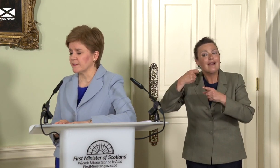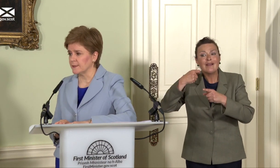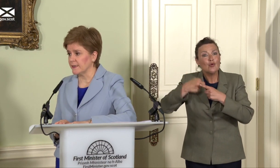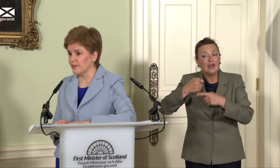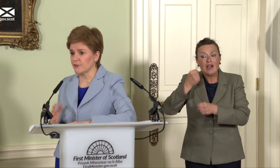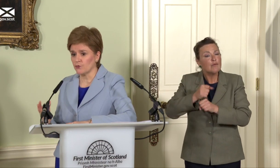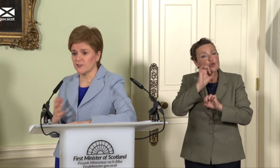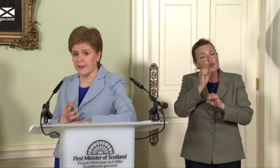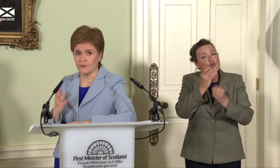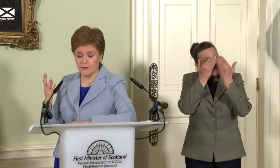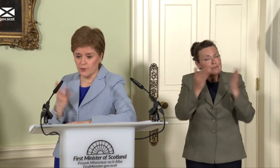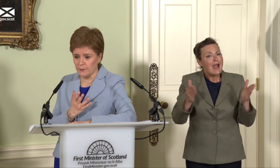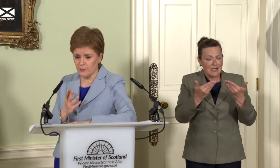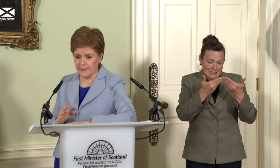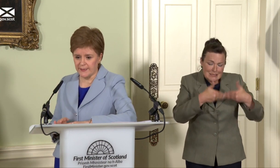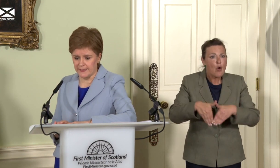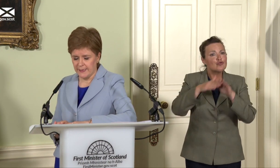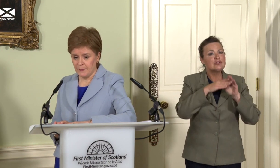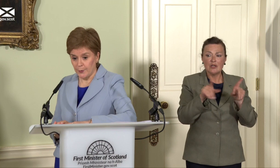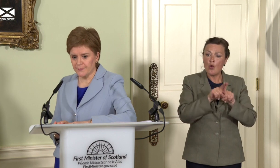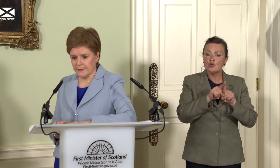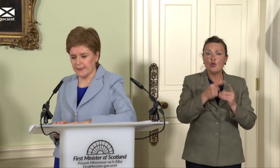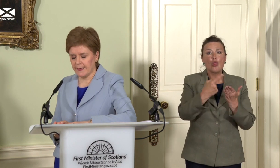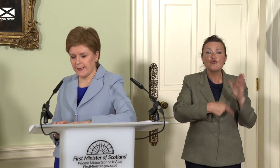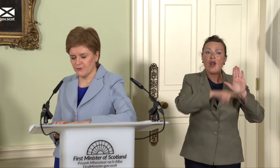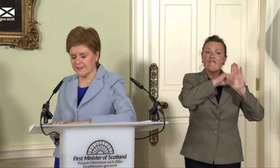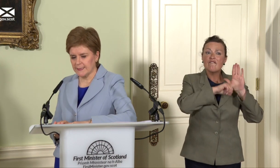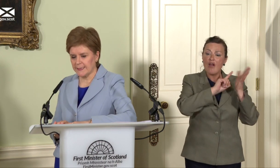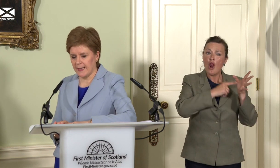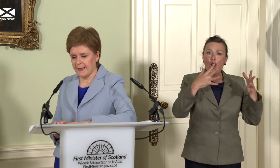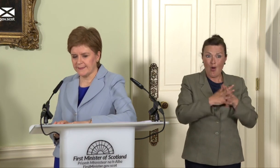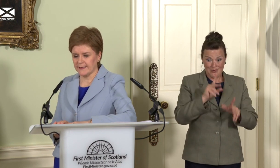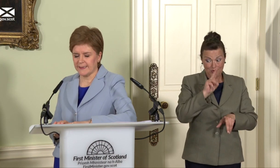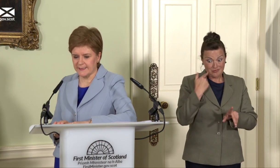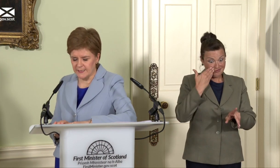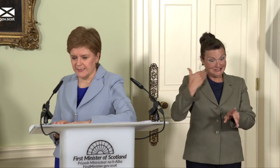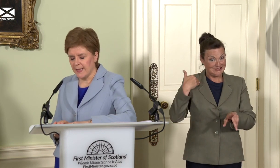and does not respect the rule of law. We saw that very powerfully as recently as yesterday.